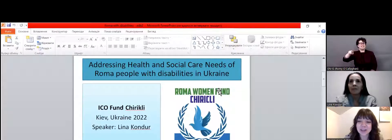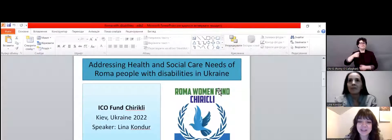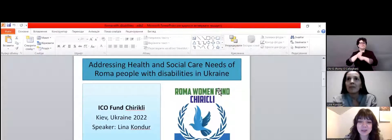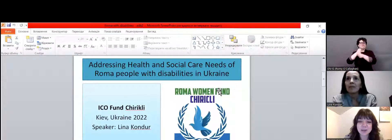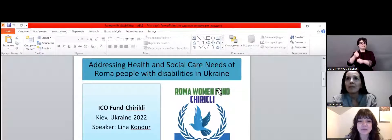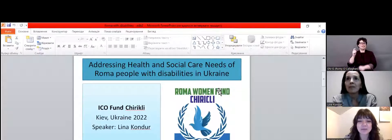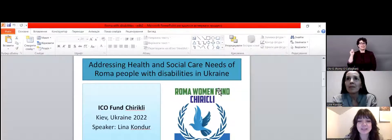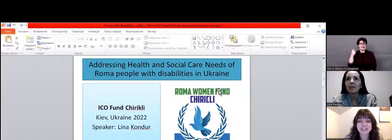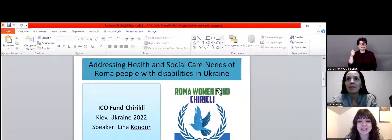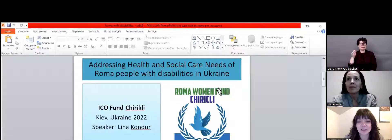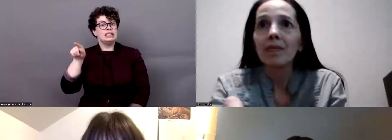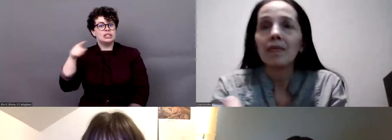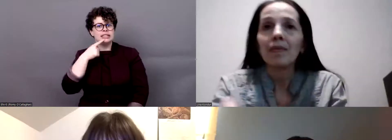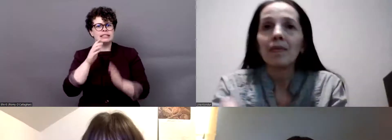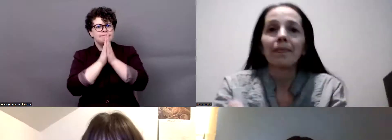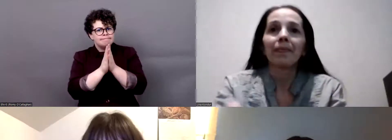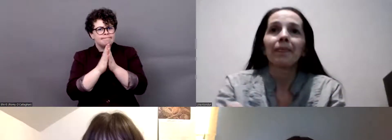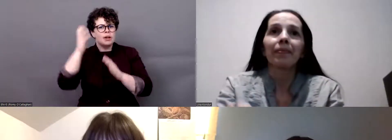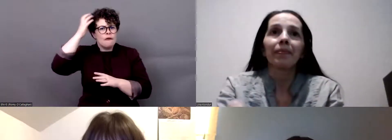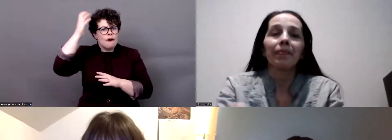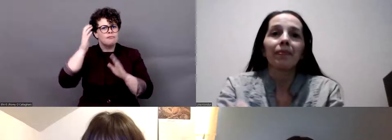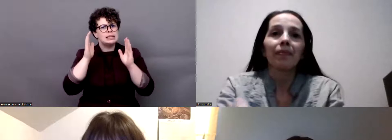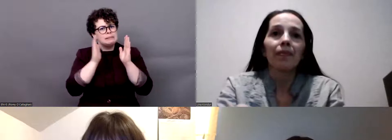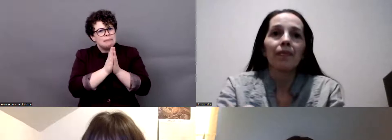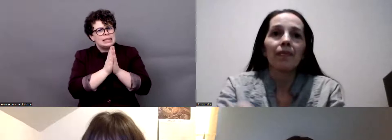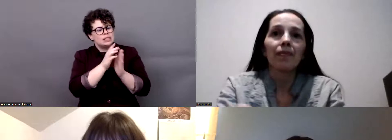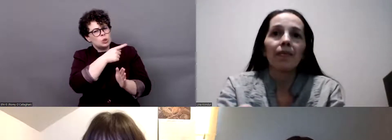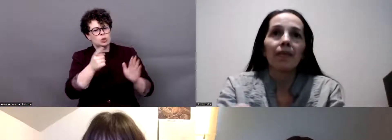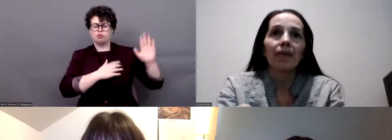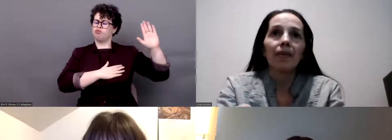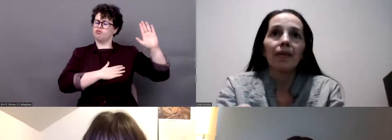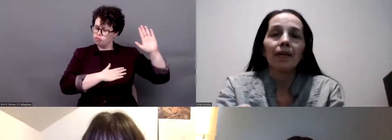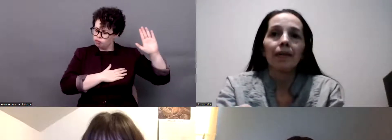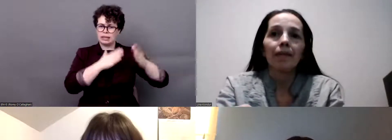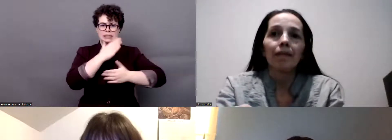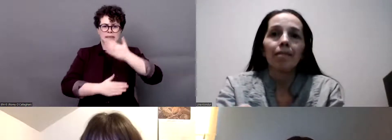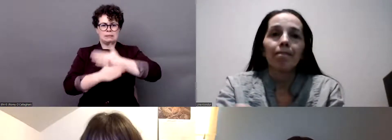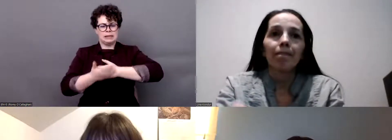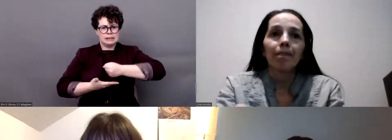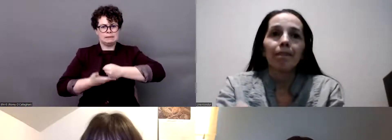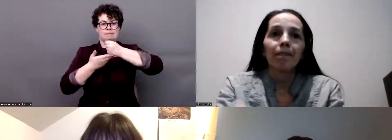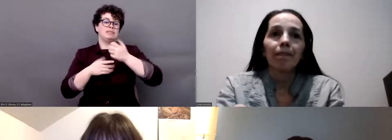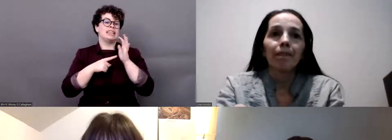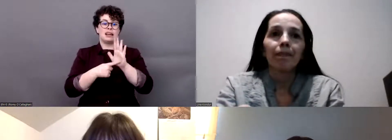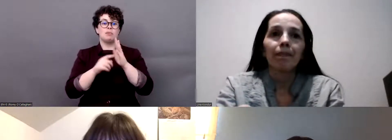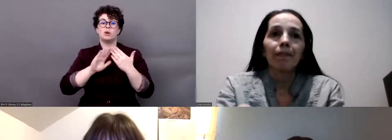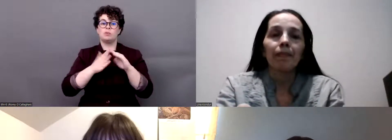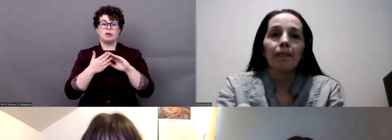Kenya, she has asked can we have a commitment of the states on persons with disabilities like in community education because